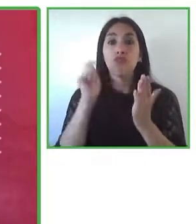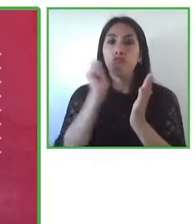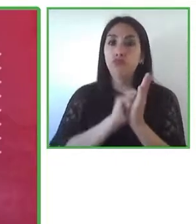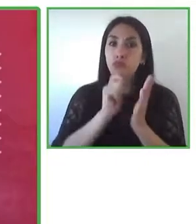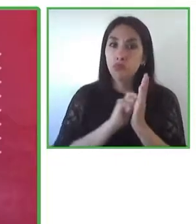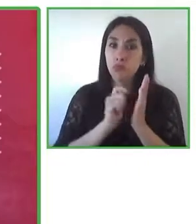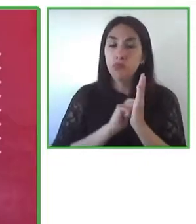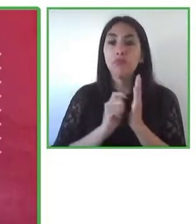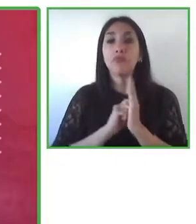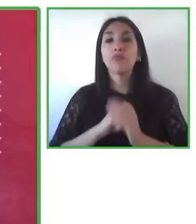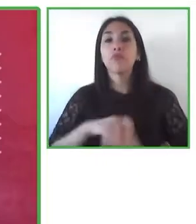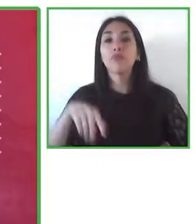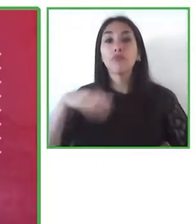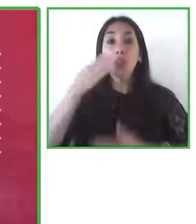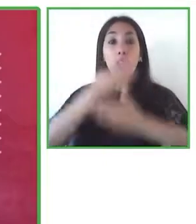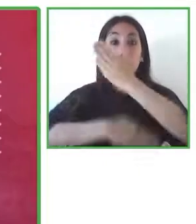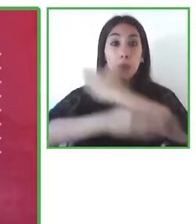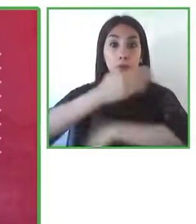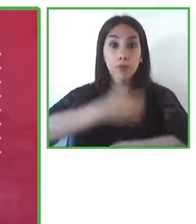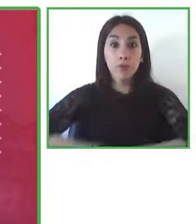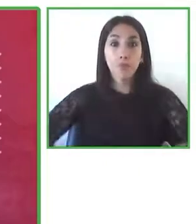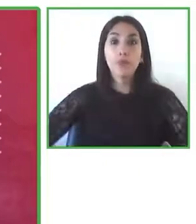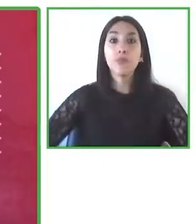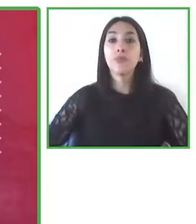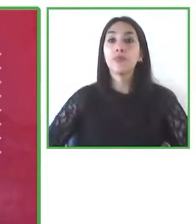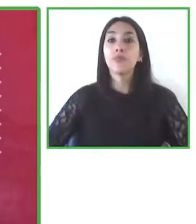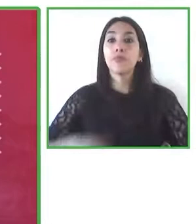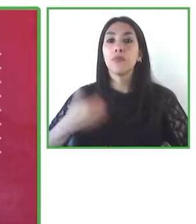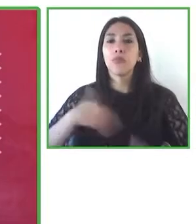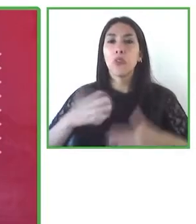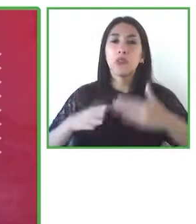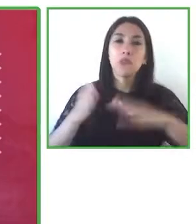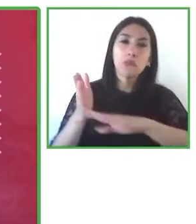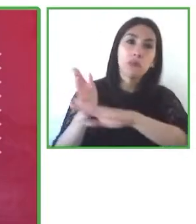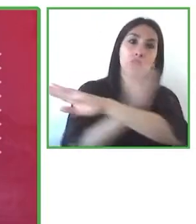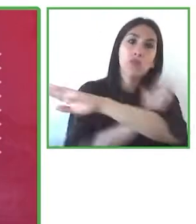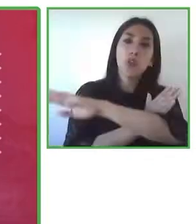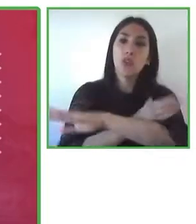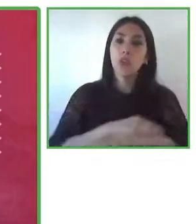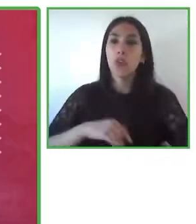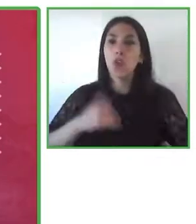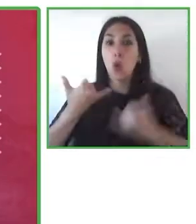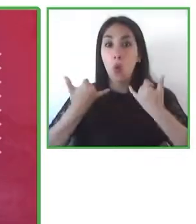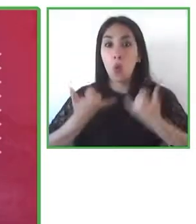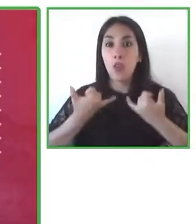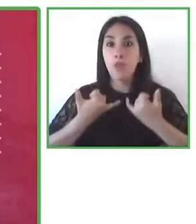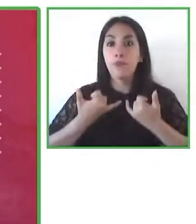after several years of negotiations we have been able to achieve like different agreements such as